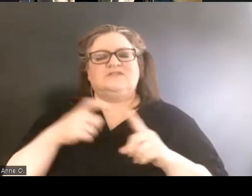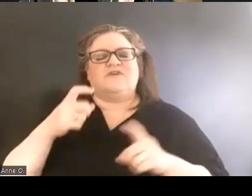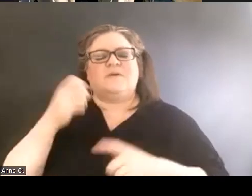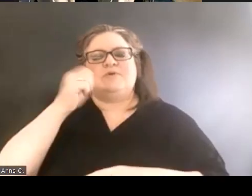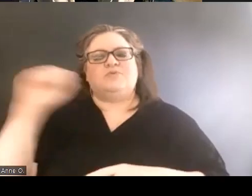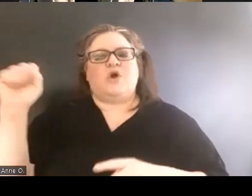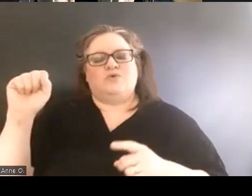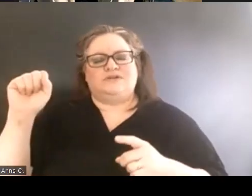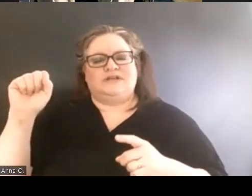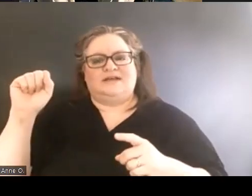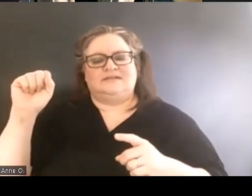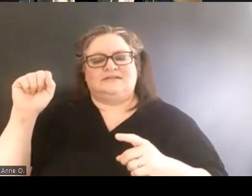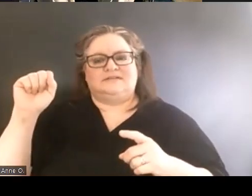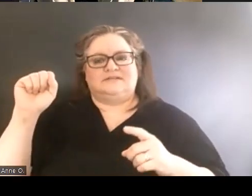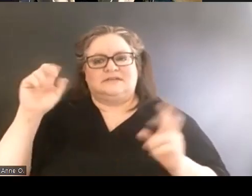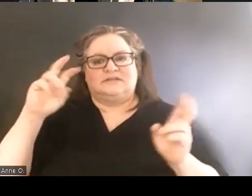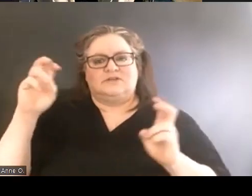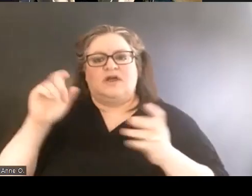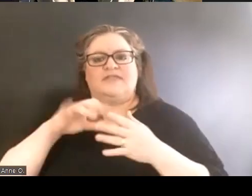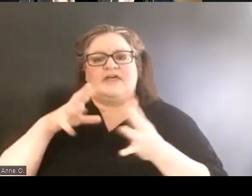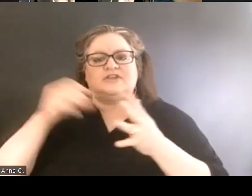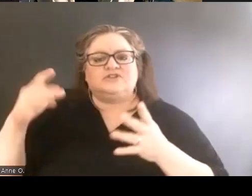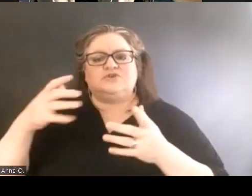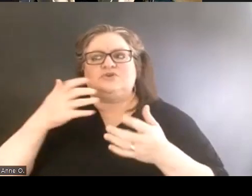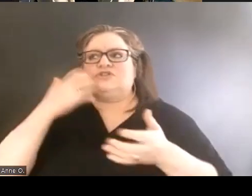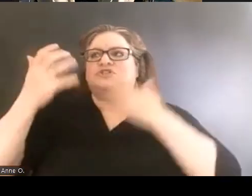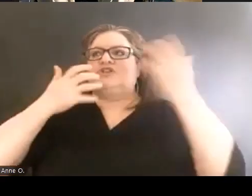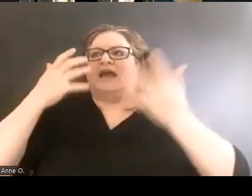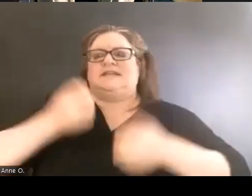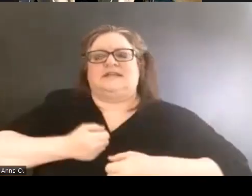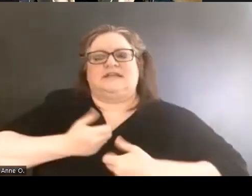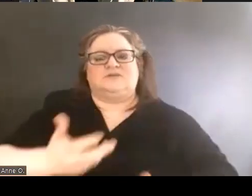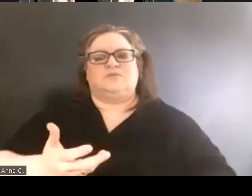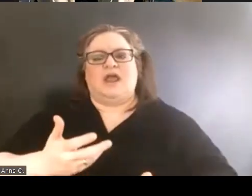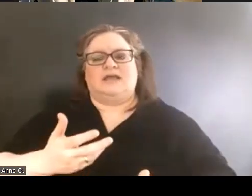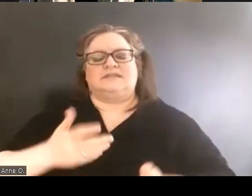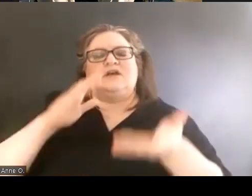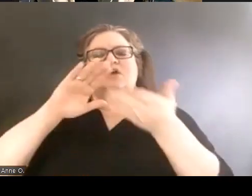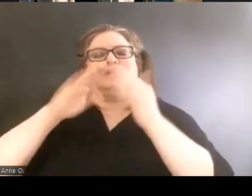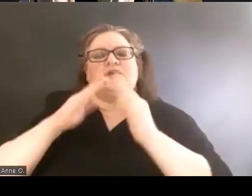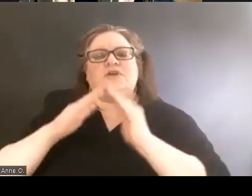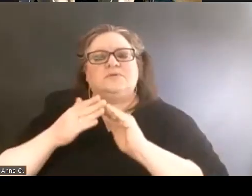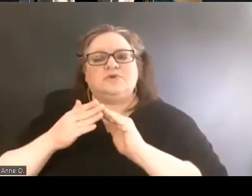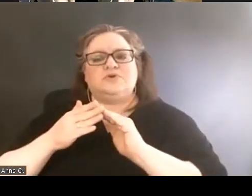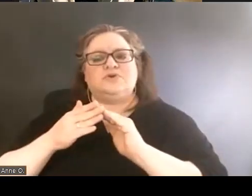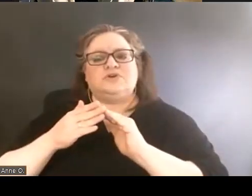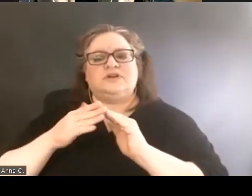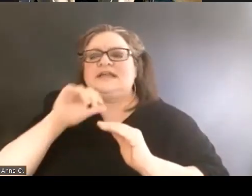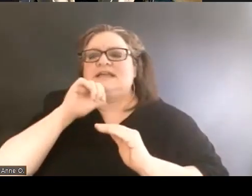that the students chanted and expressed. Community, not compliance.